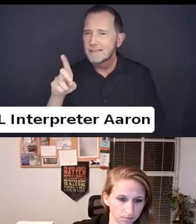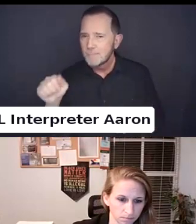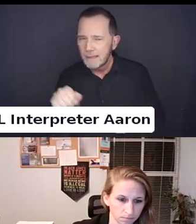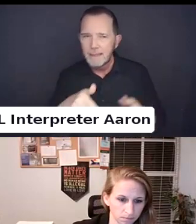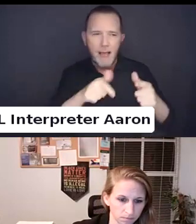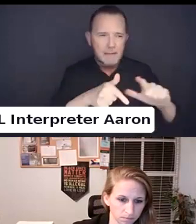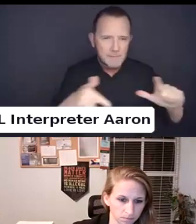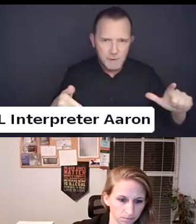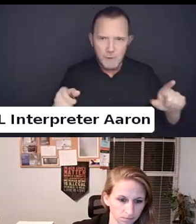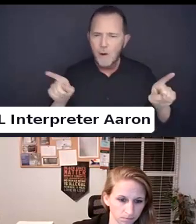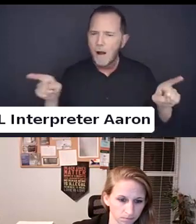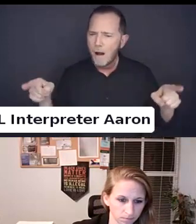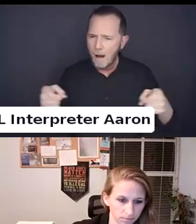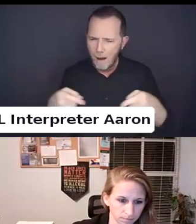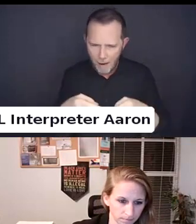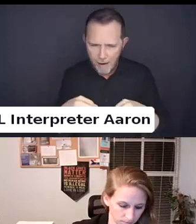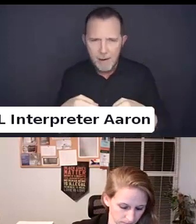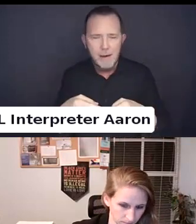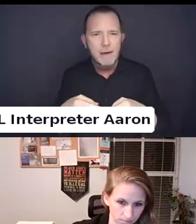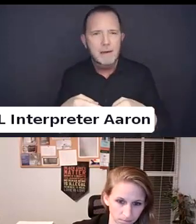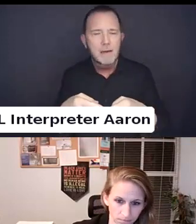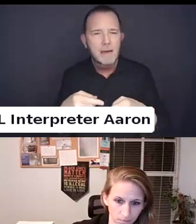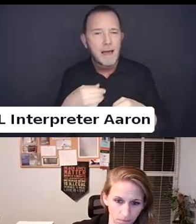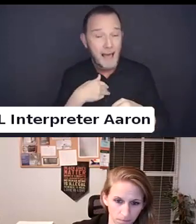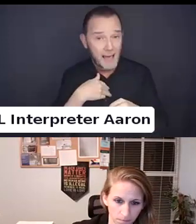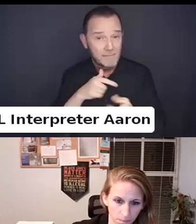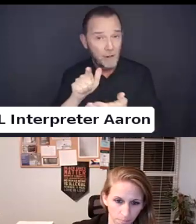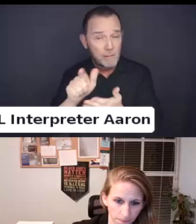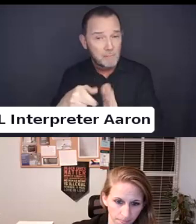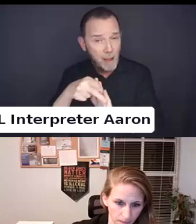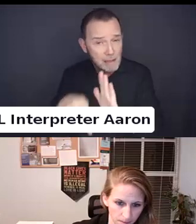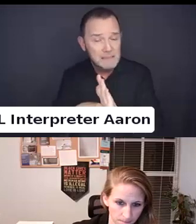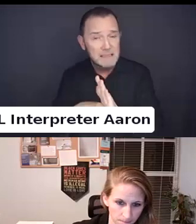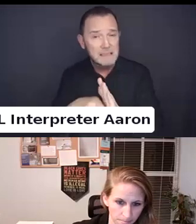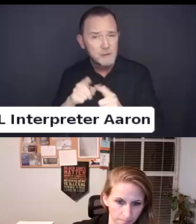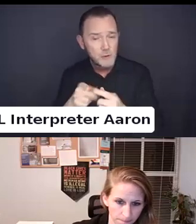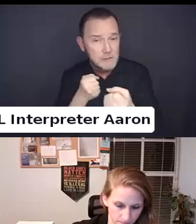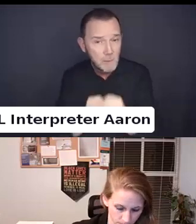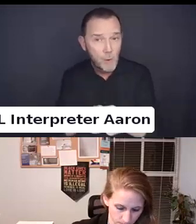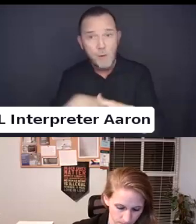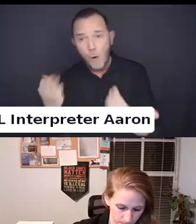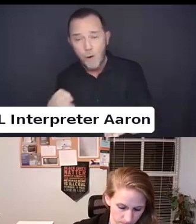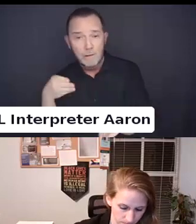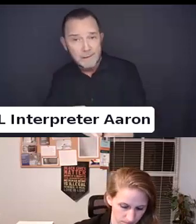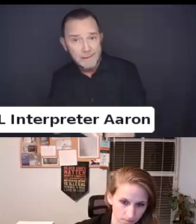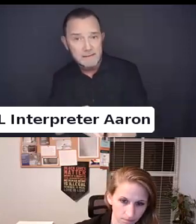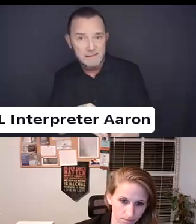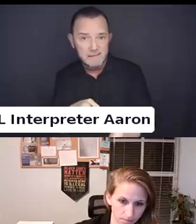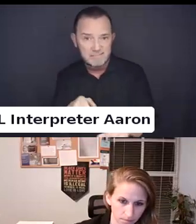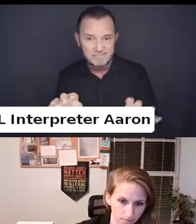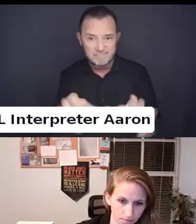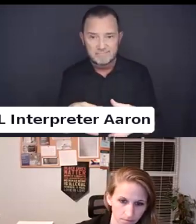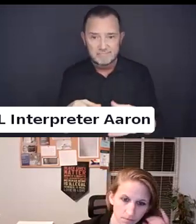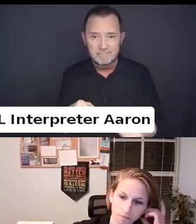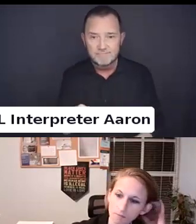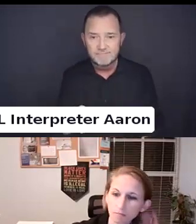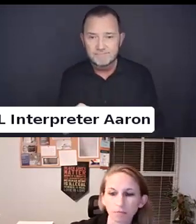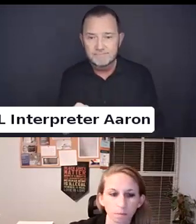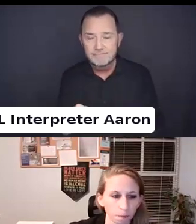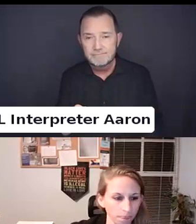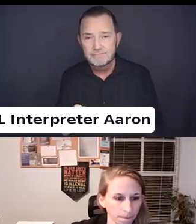And those that are targeting the disability and trans and LGBT Q communities in their